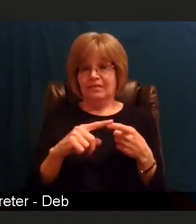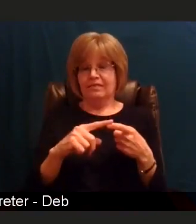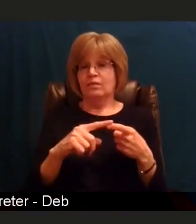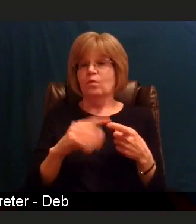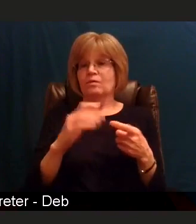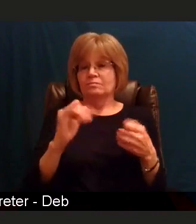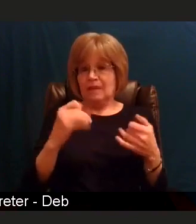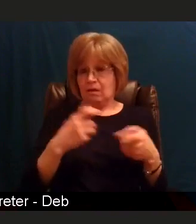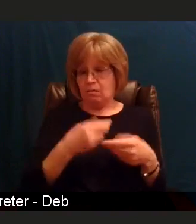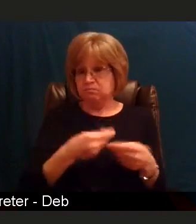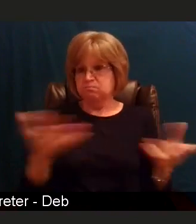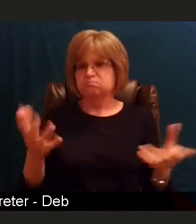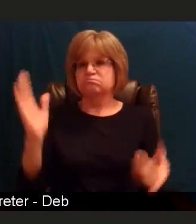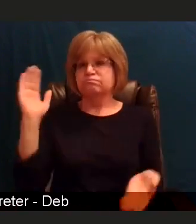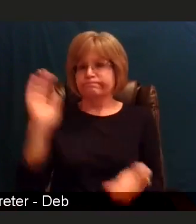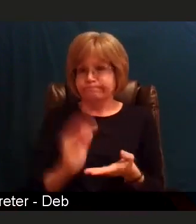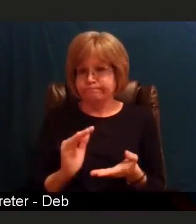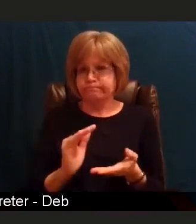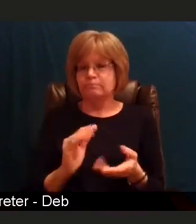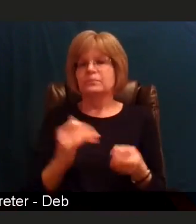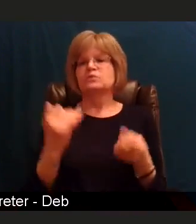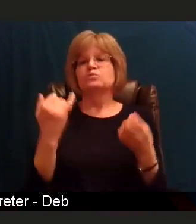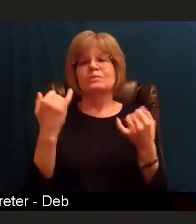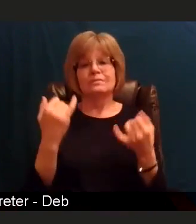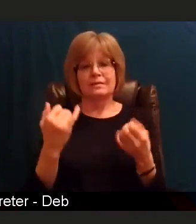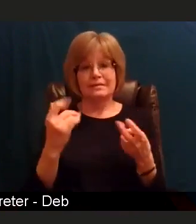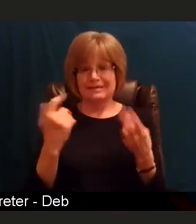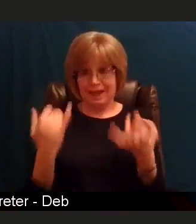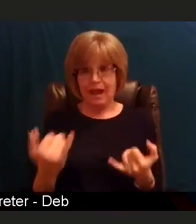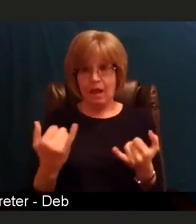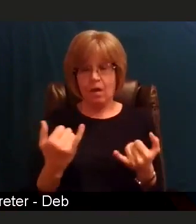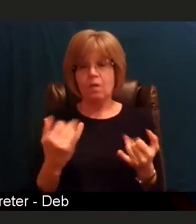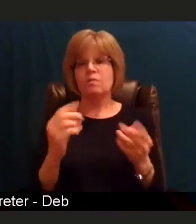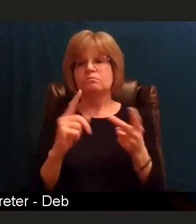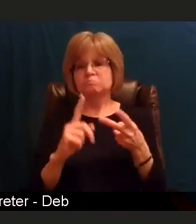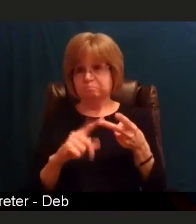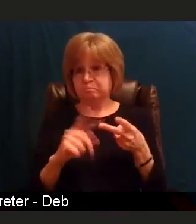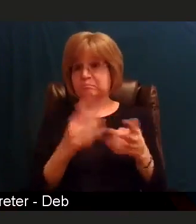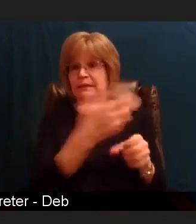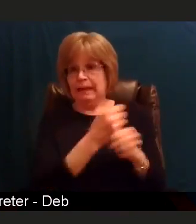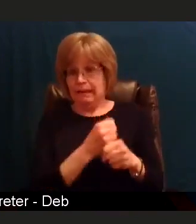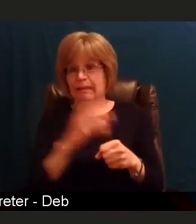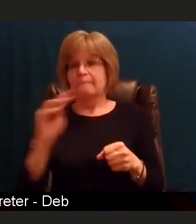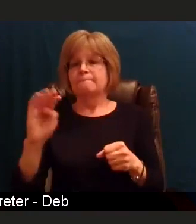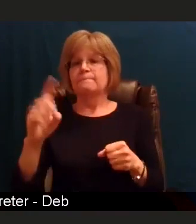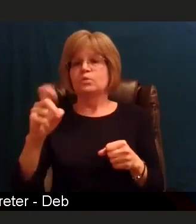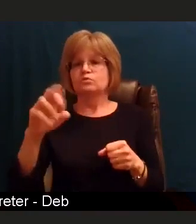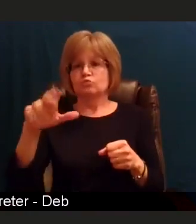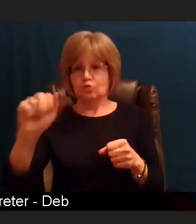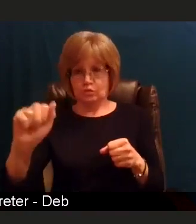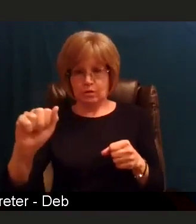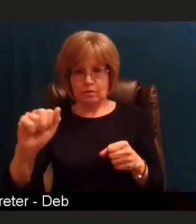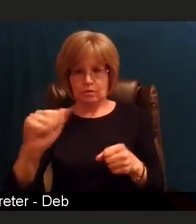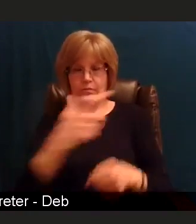and now we are getting, excuse me, Moderna vaccine. So we actually will have Moderna vaccine